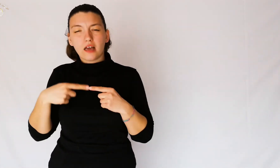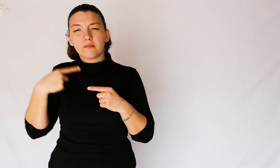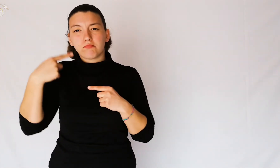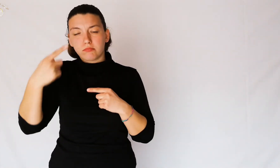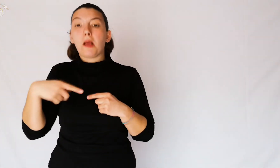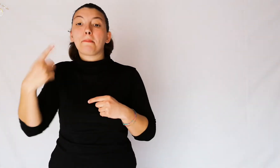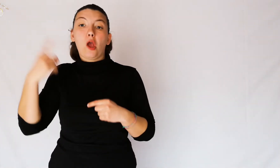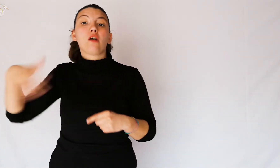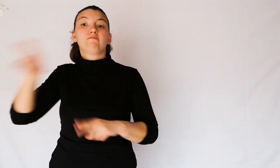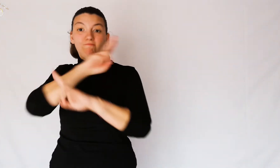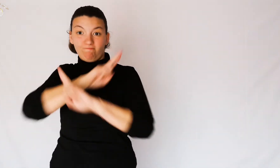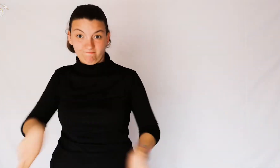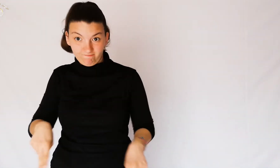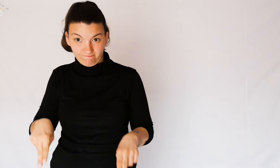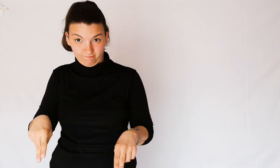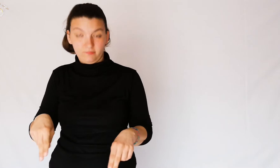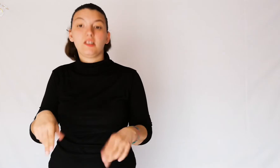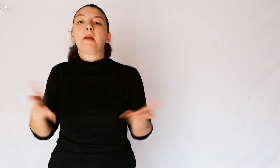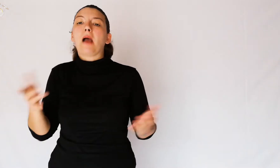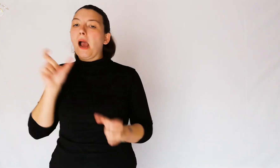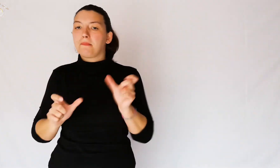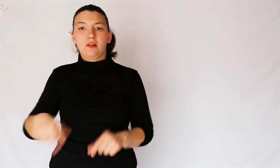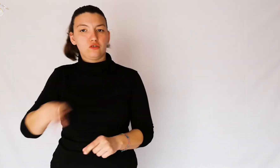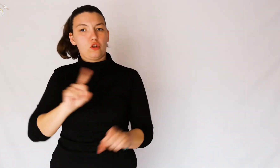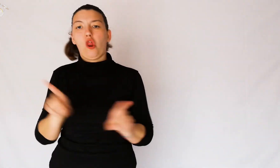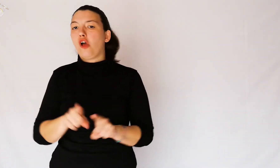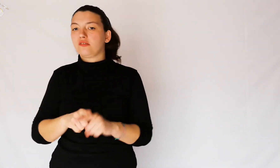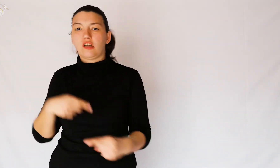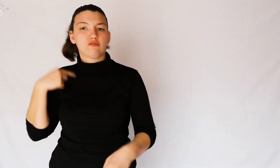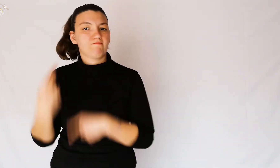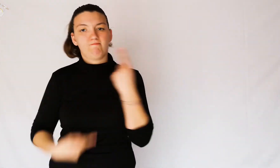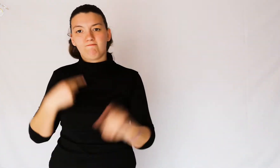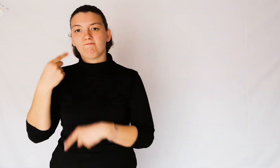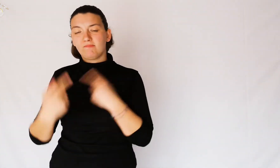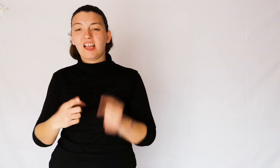then it was abolished but people continued to do so